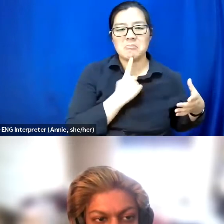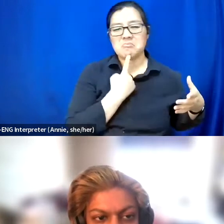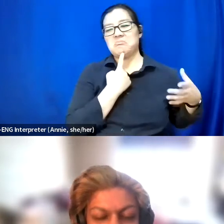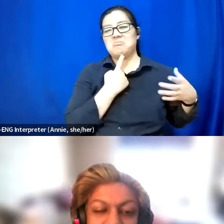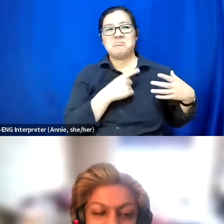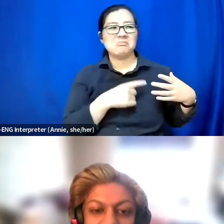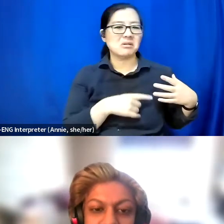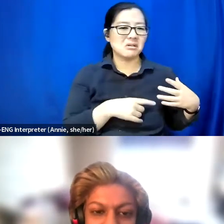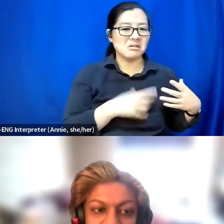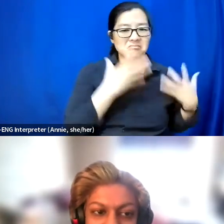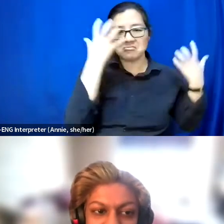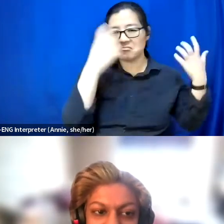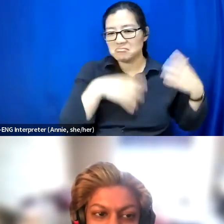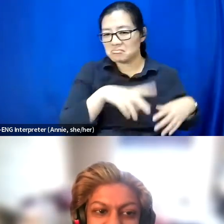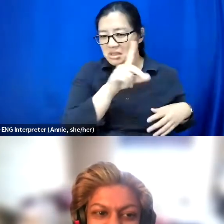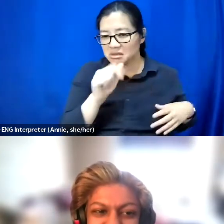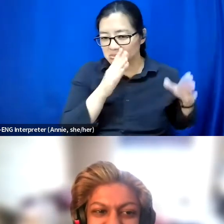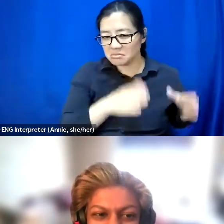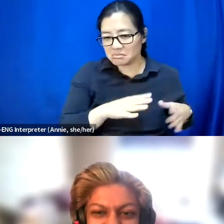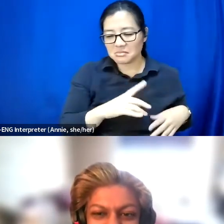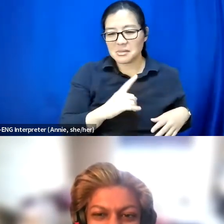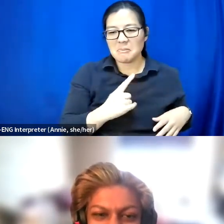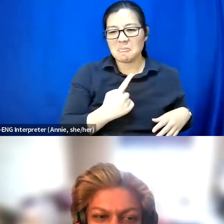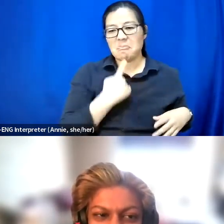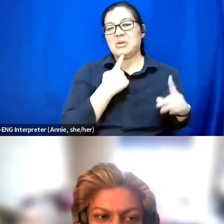I kind of get that label a lot and that can be frustrating.